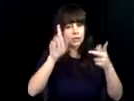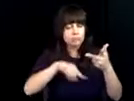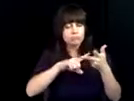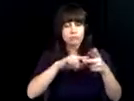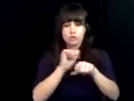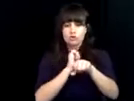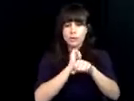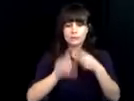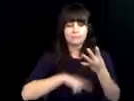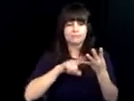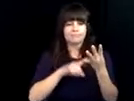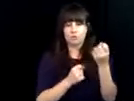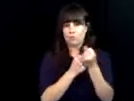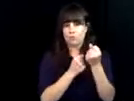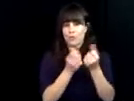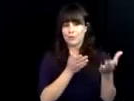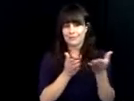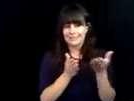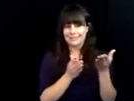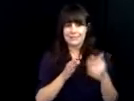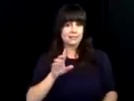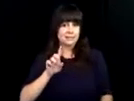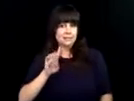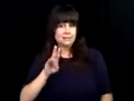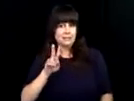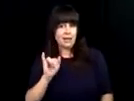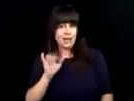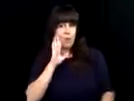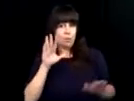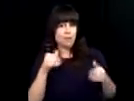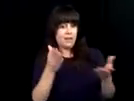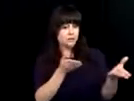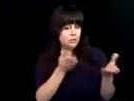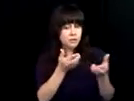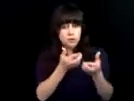It's designed to help job seekers access employment, education, training